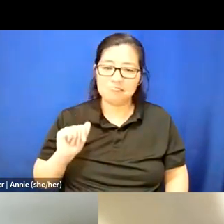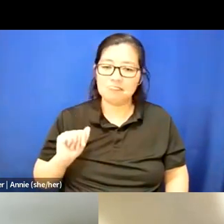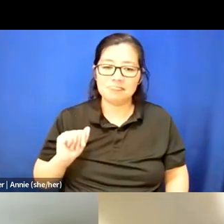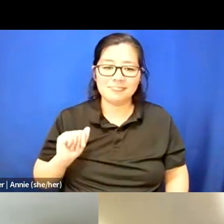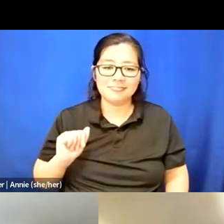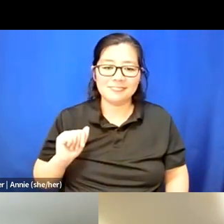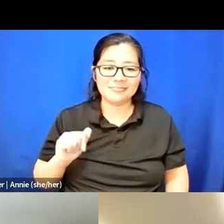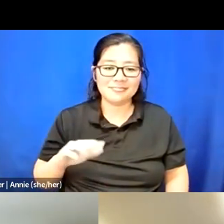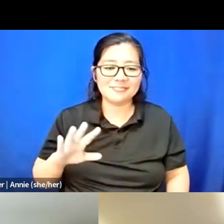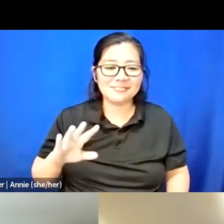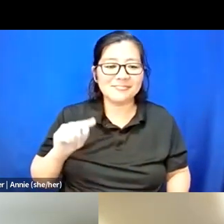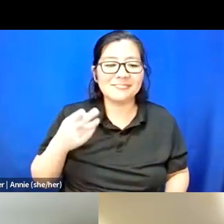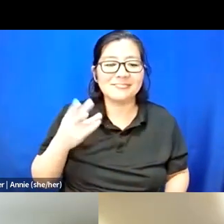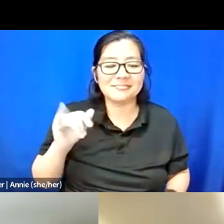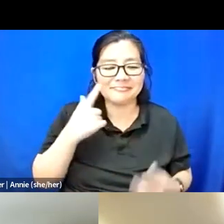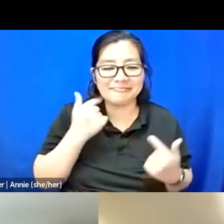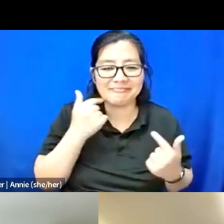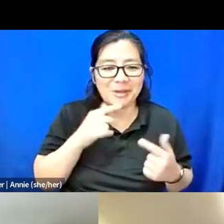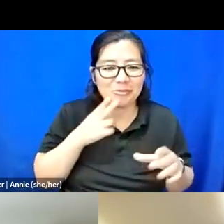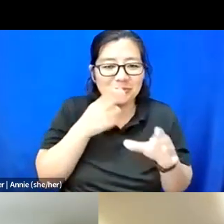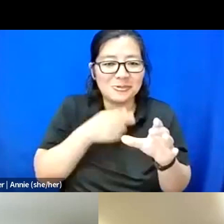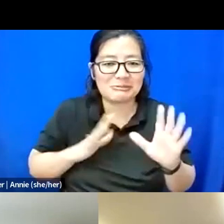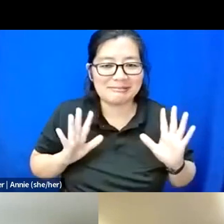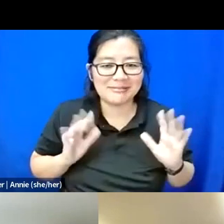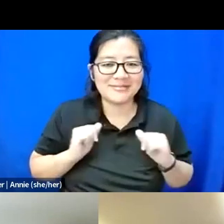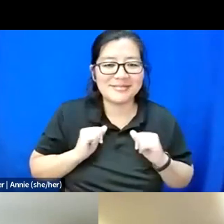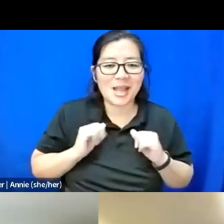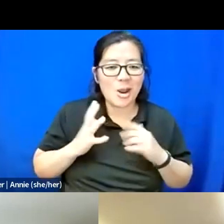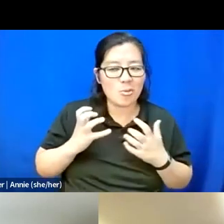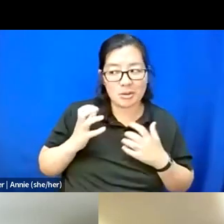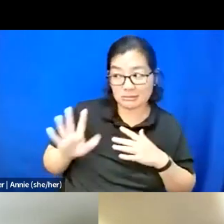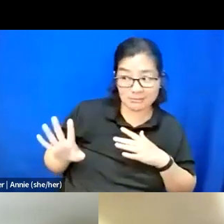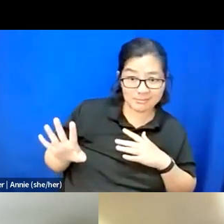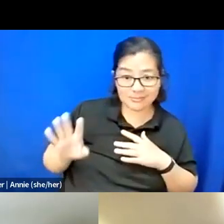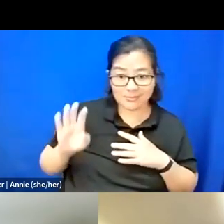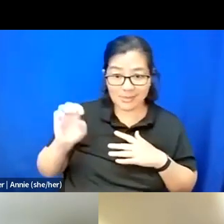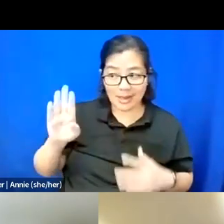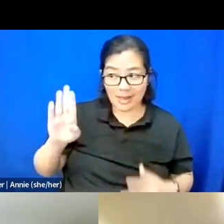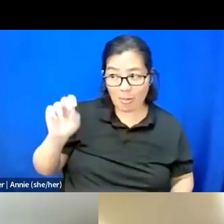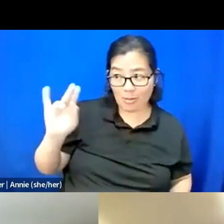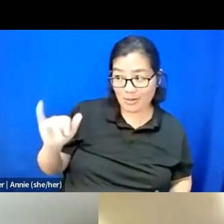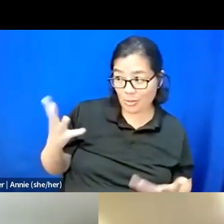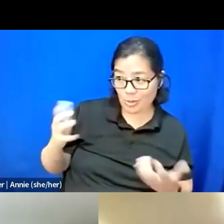I didn't want to -- I wanted to see if Ebony wanted to share first.